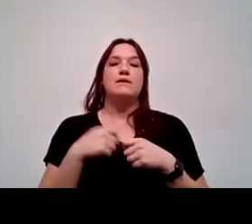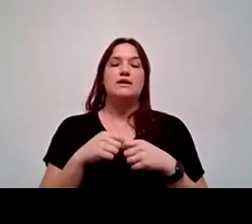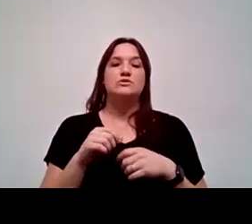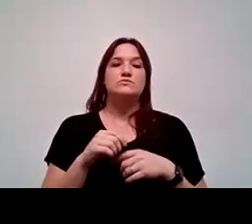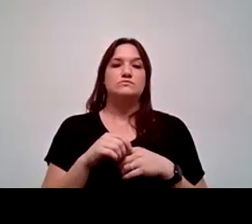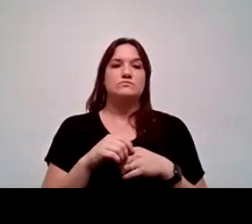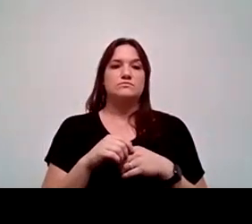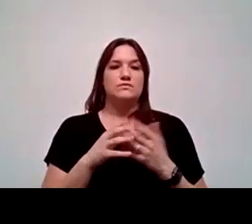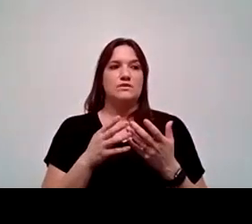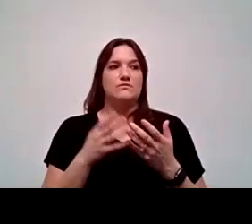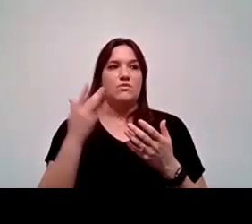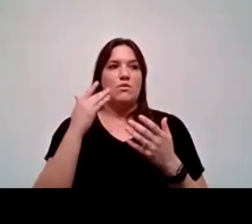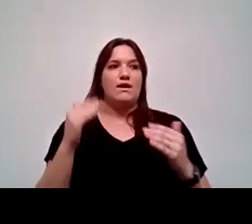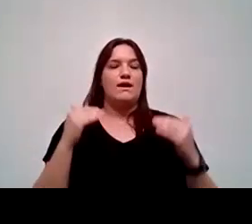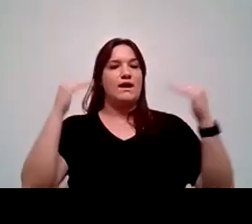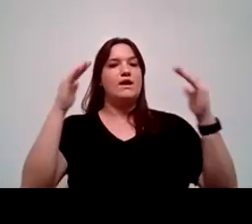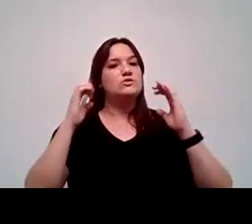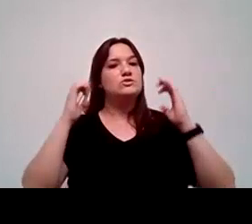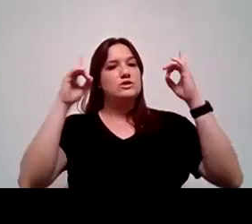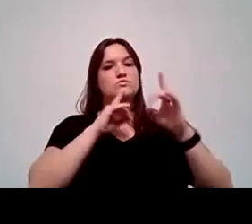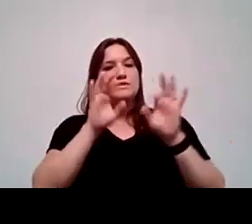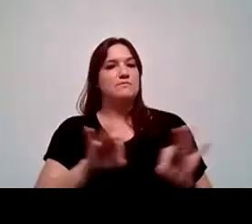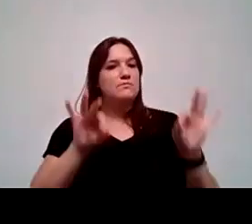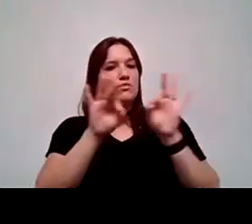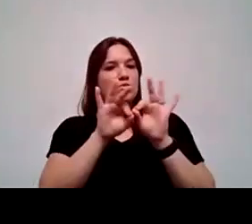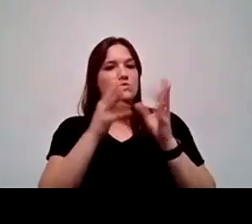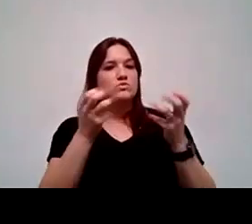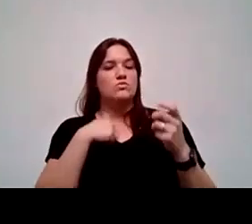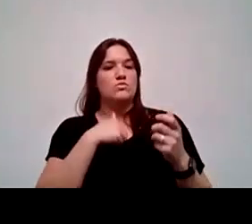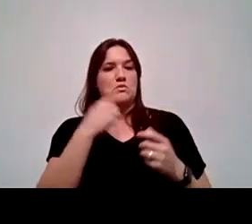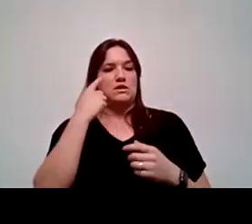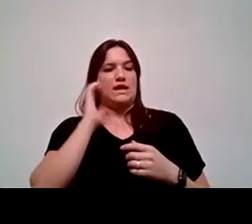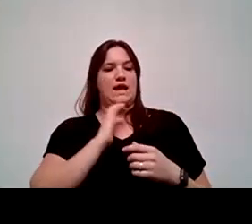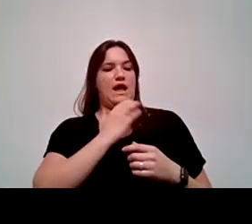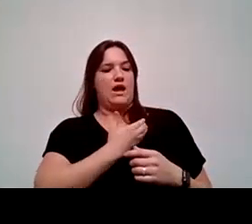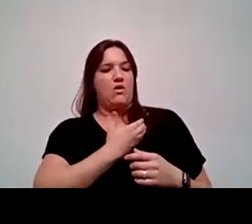why higher education is important. And so we like to think that our Upward Bound and Educational Talent